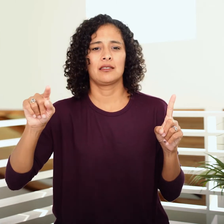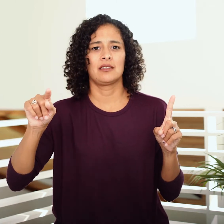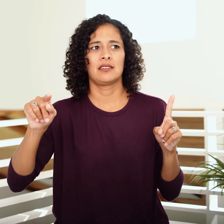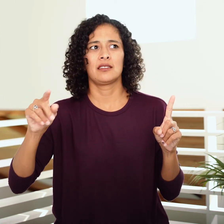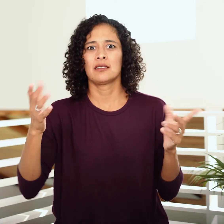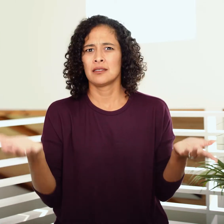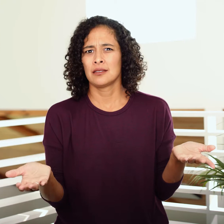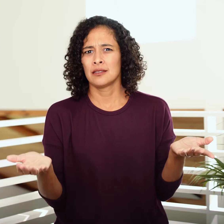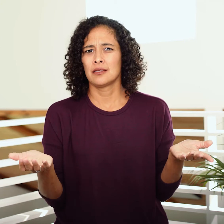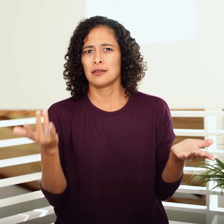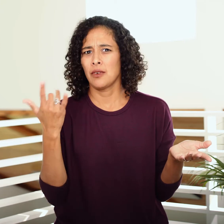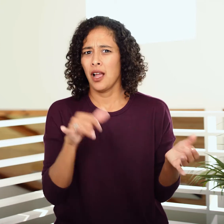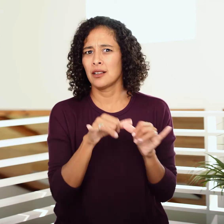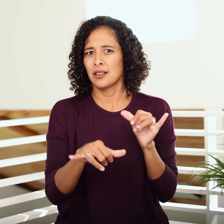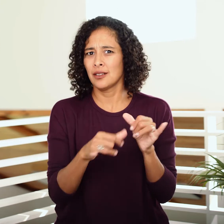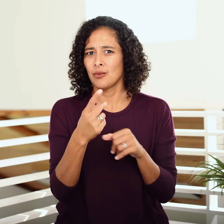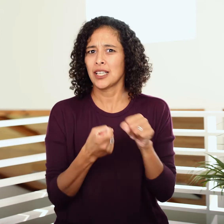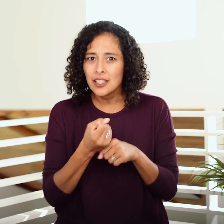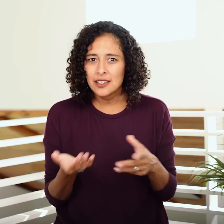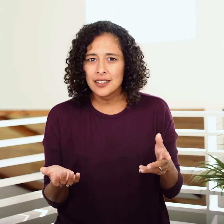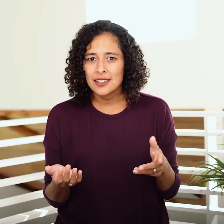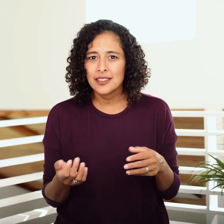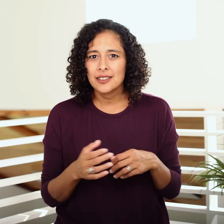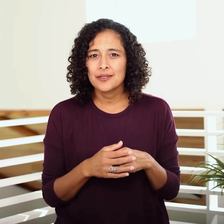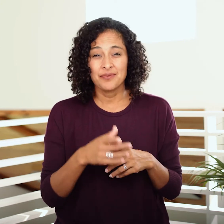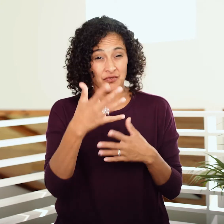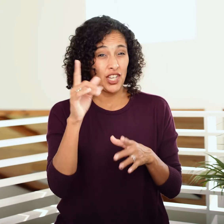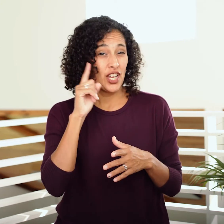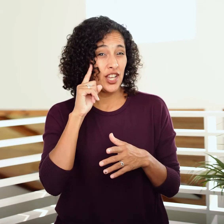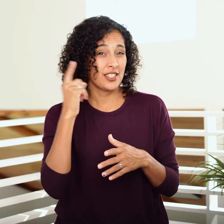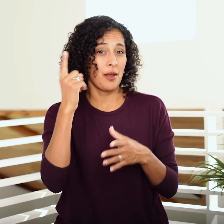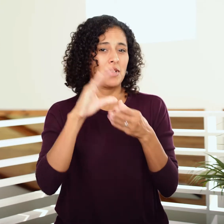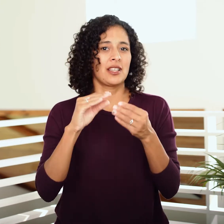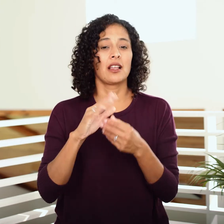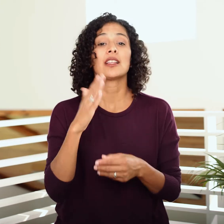So why have they already been out here for a year? Have you ever heard someone say,